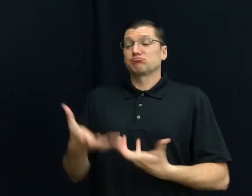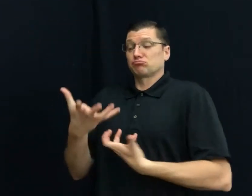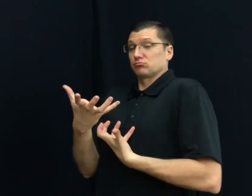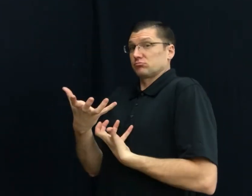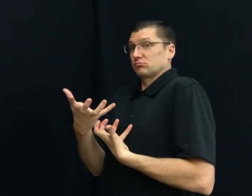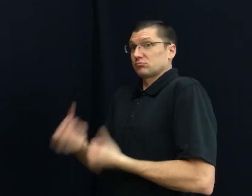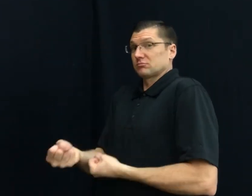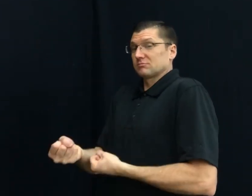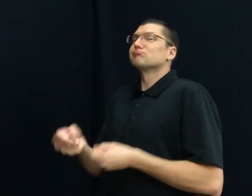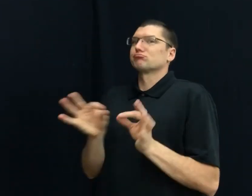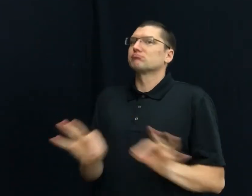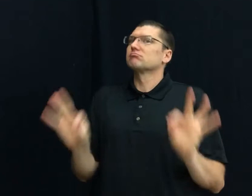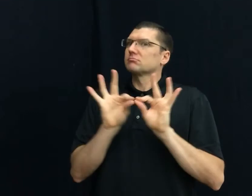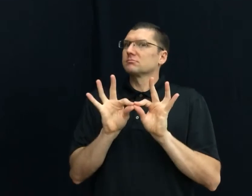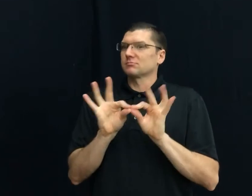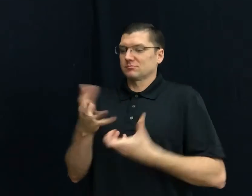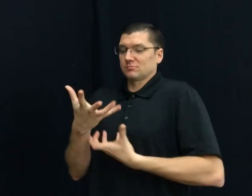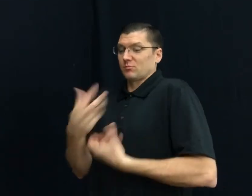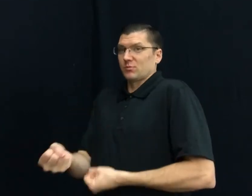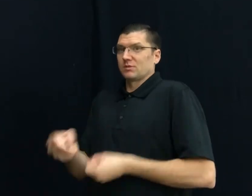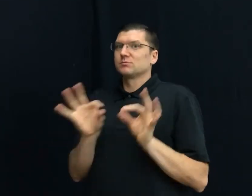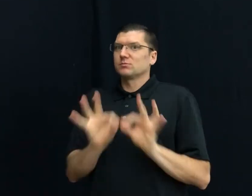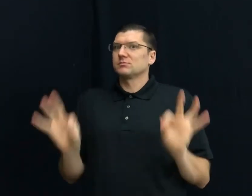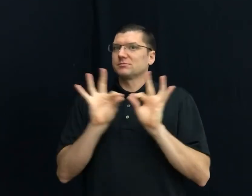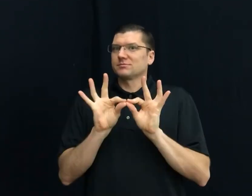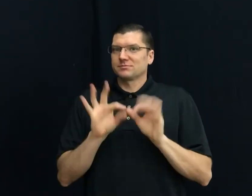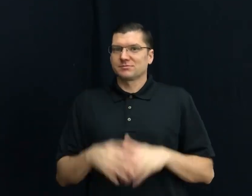16) TRUST WORTHY